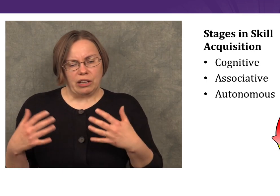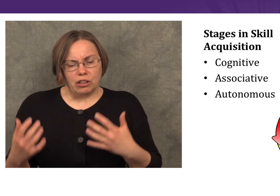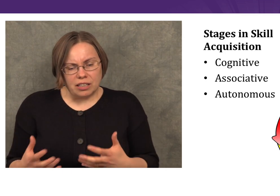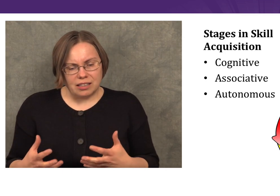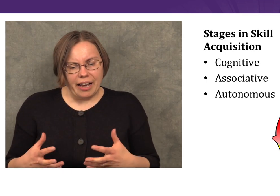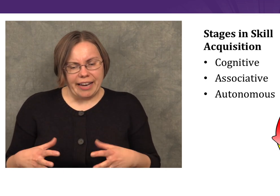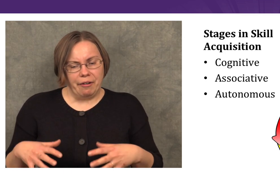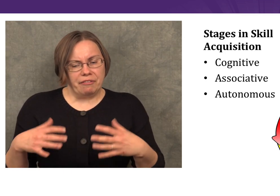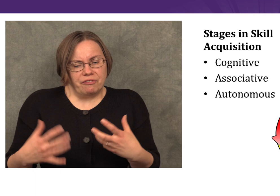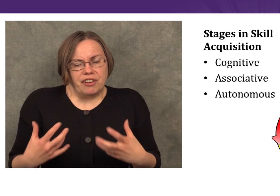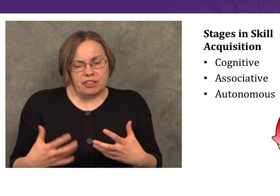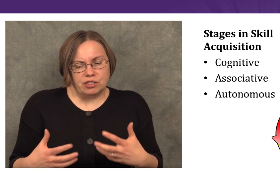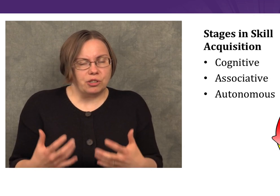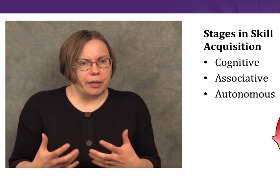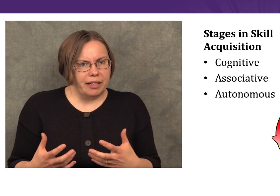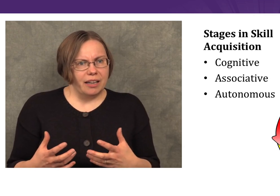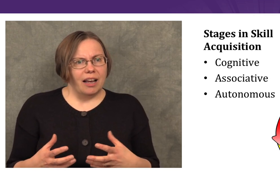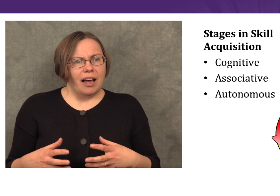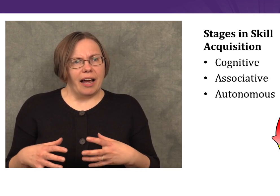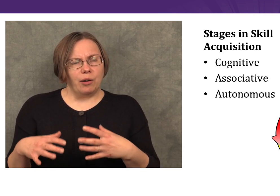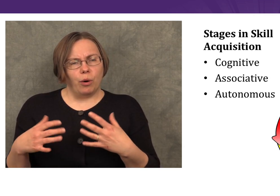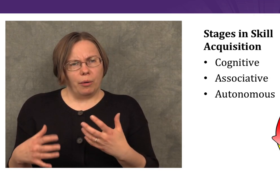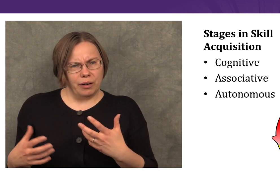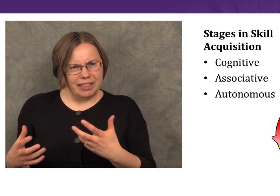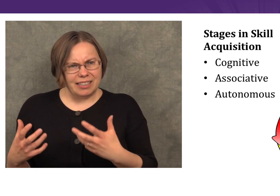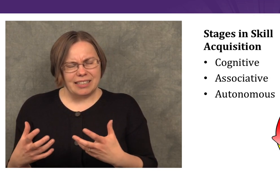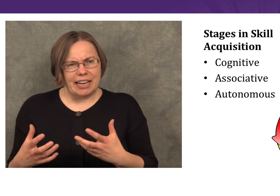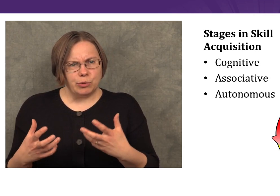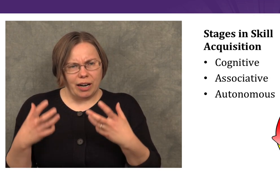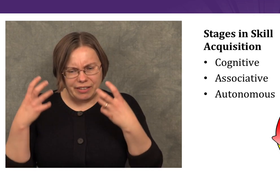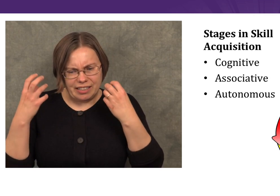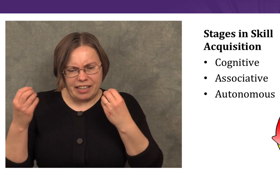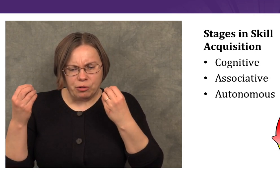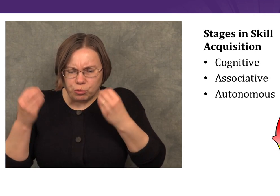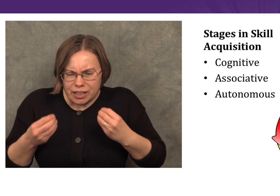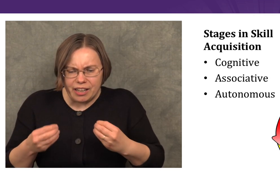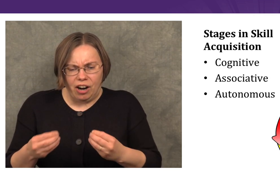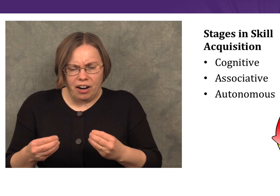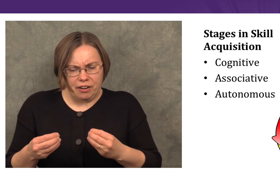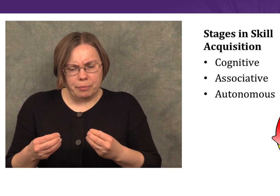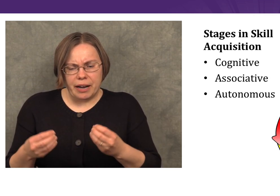what it looks like, how it feels to do it. While we’re in this stage we’re having to think really hard,